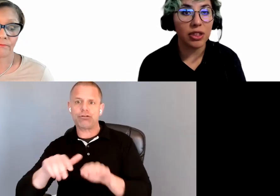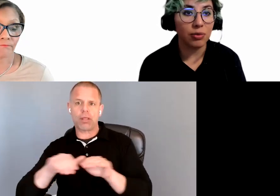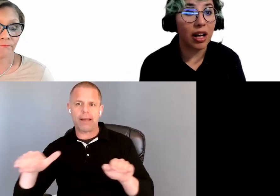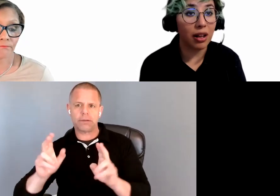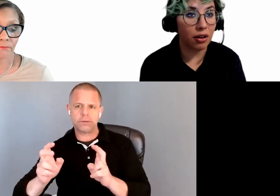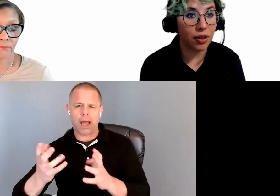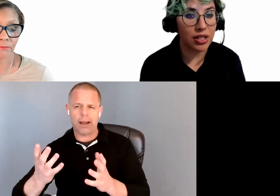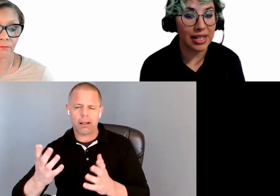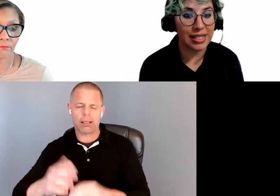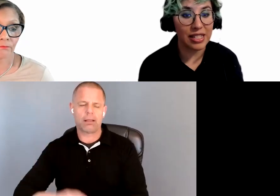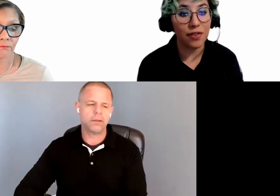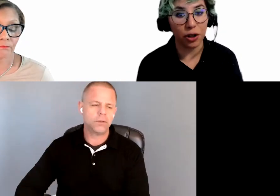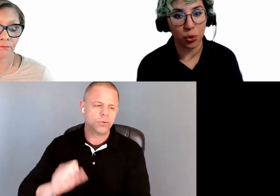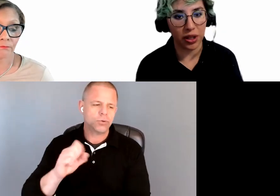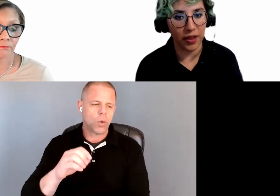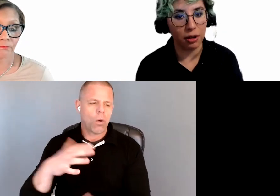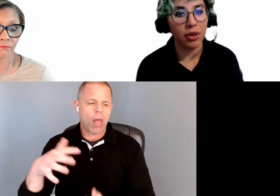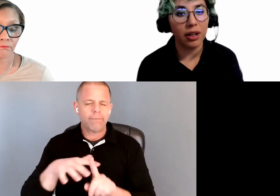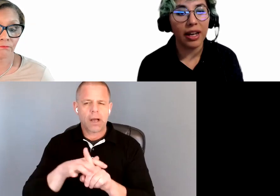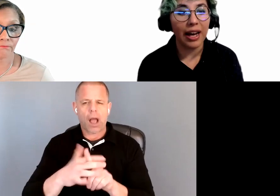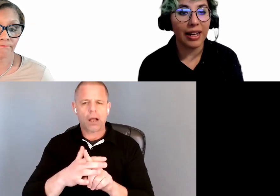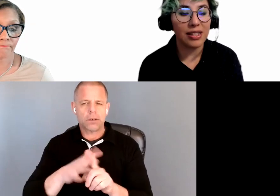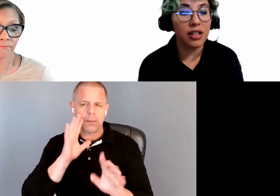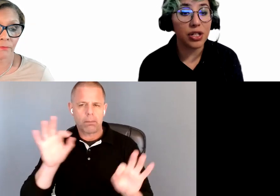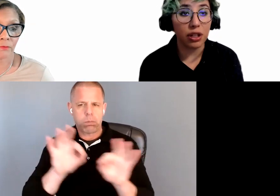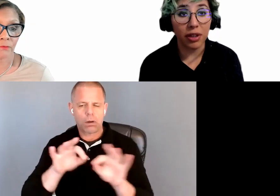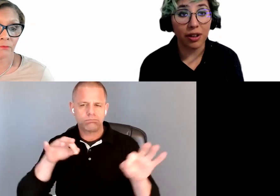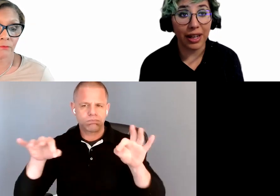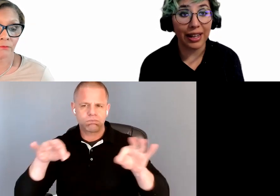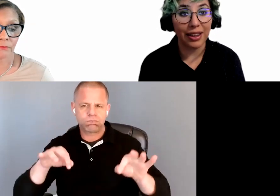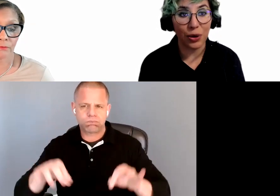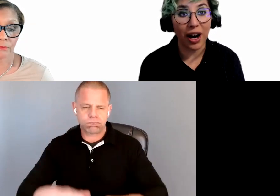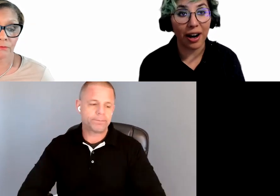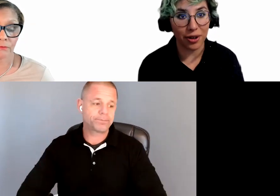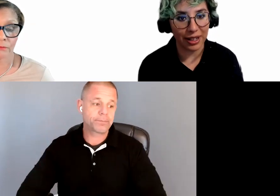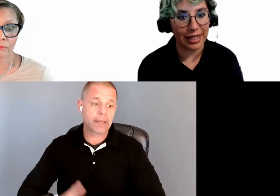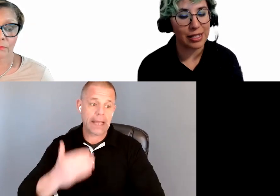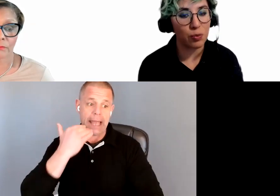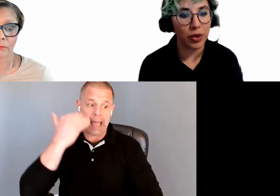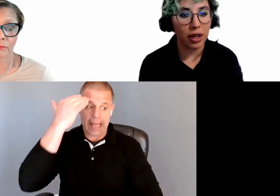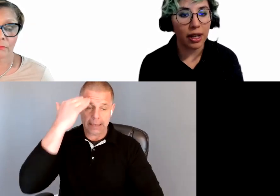So a lot of context is very important there. Headings should be created through hierarchies.